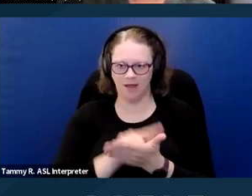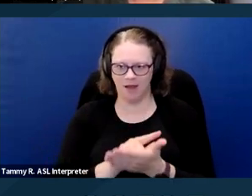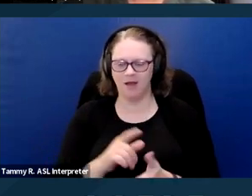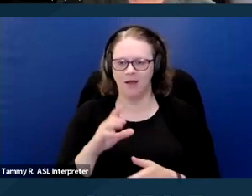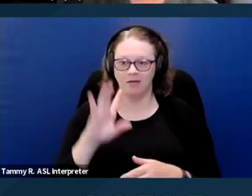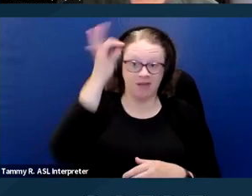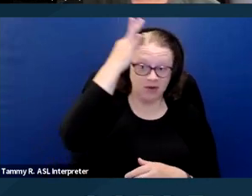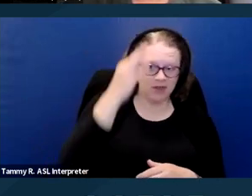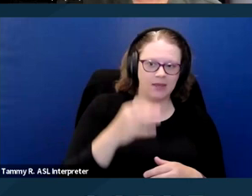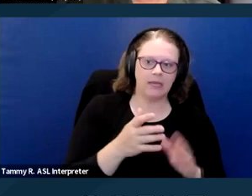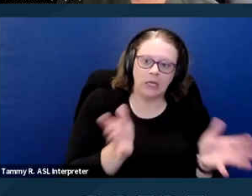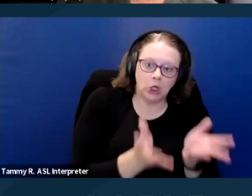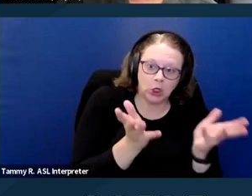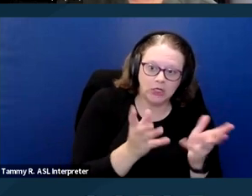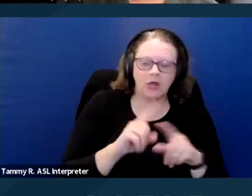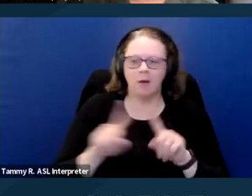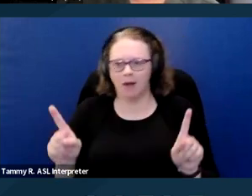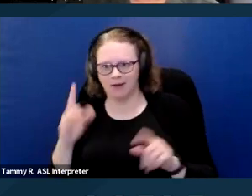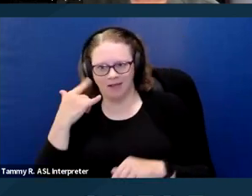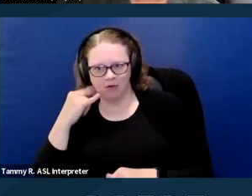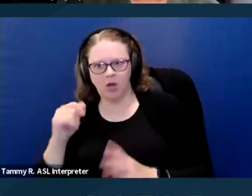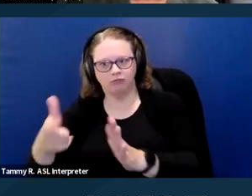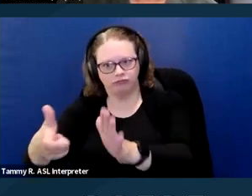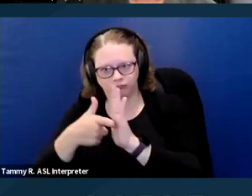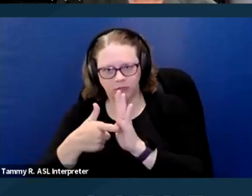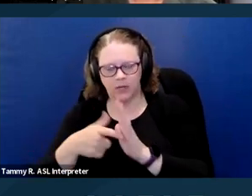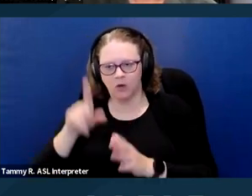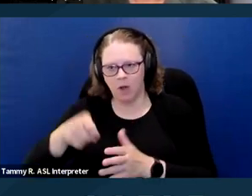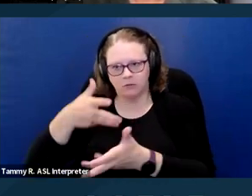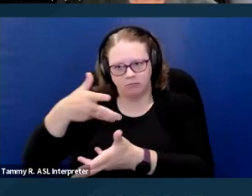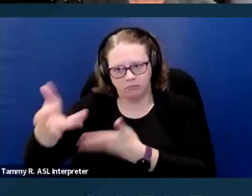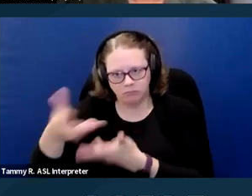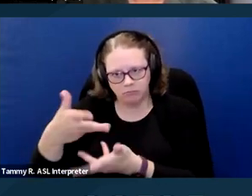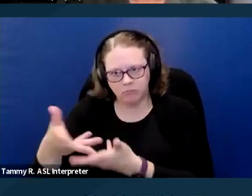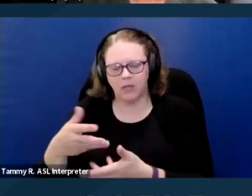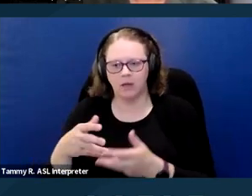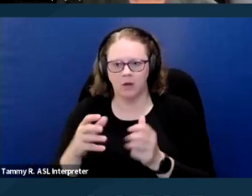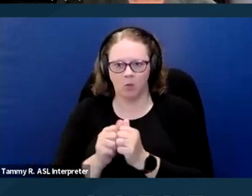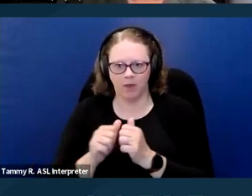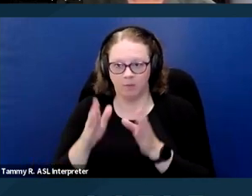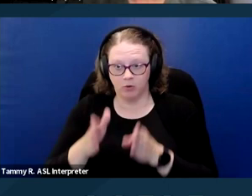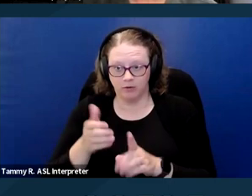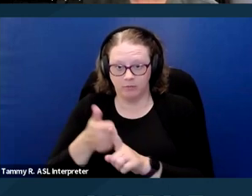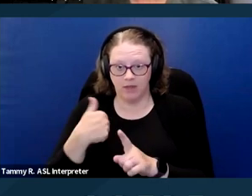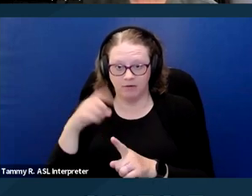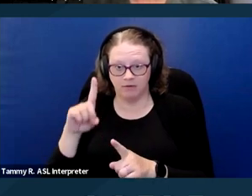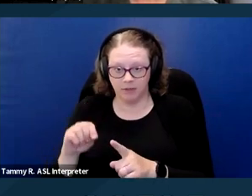with someone requesting an accommodation or their representative. The purpose is to exchange information to identify,